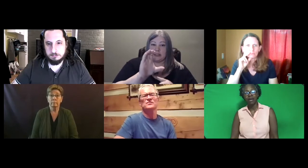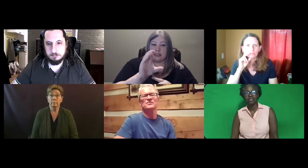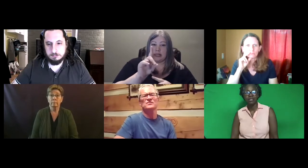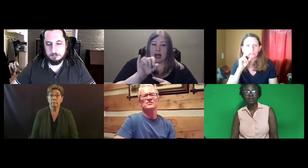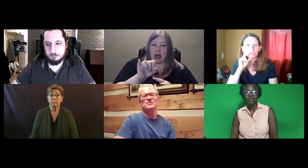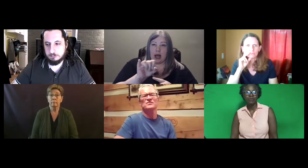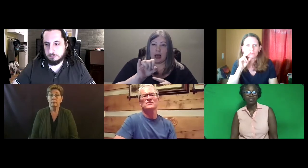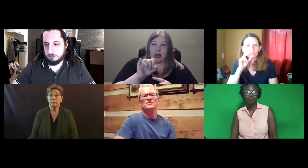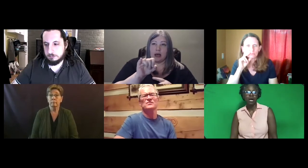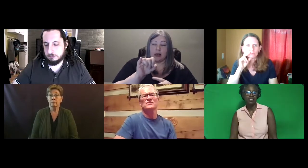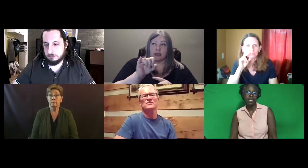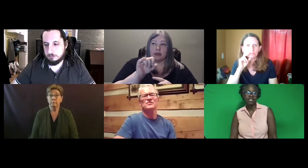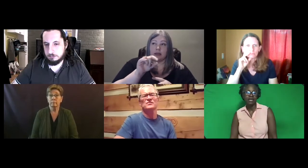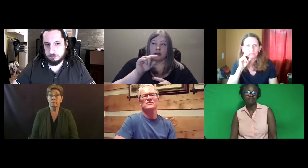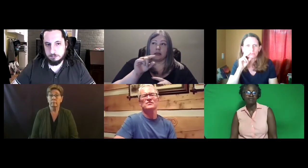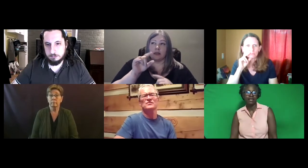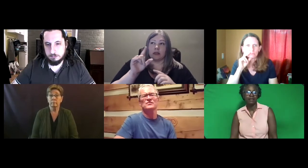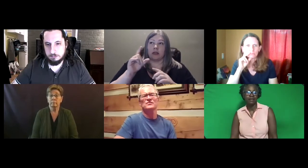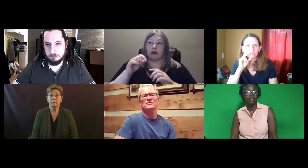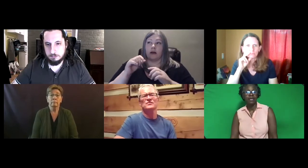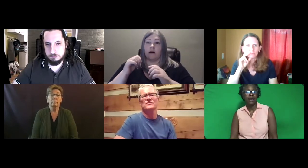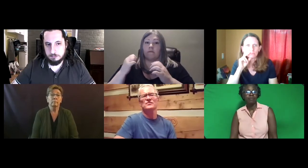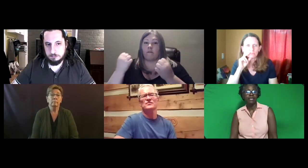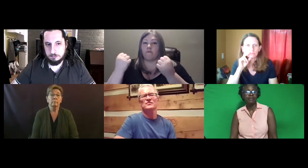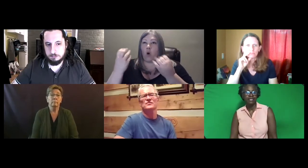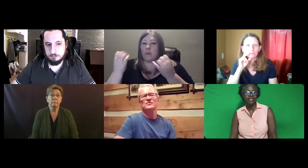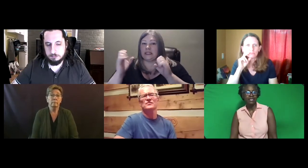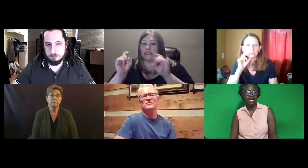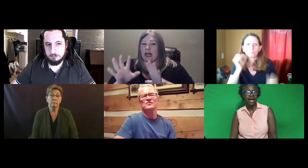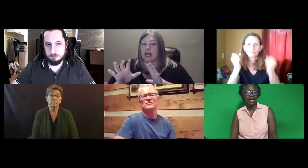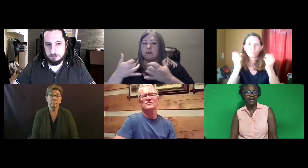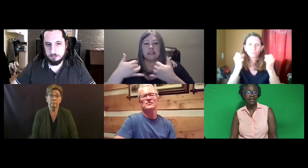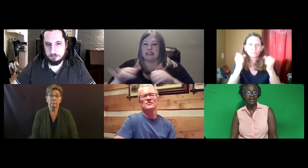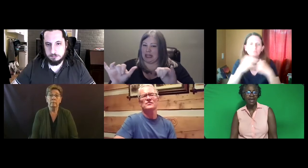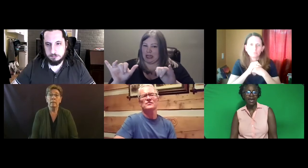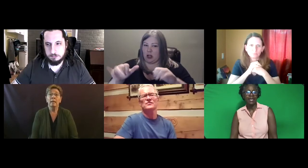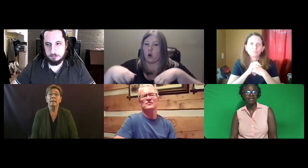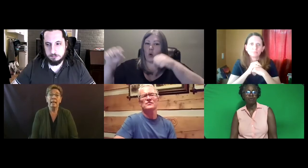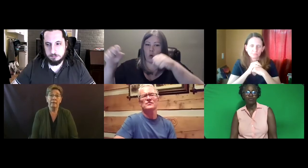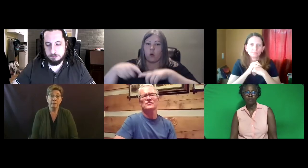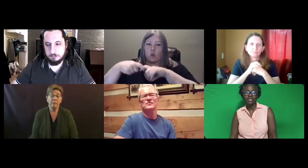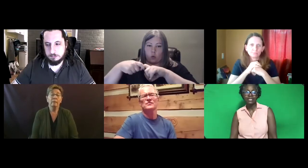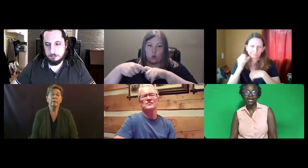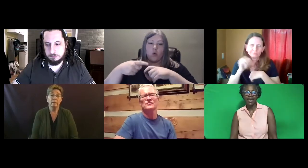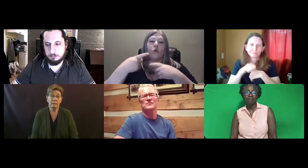But they're in the process of -- I believe the CDI and the performance exam --